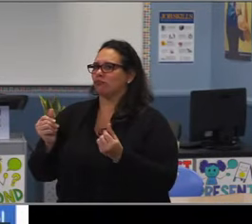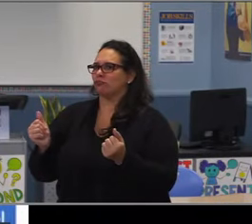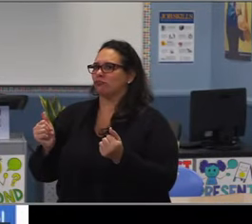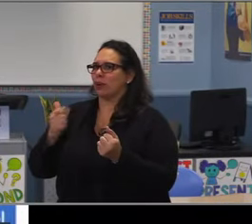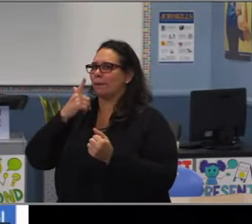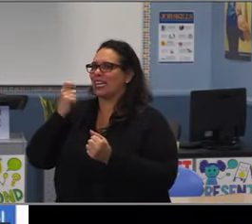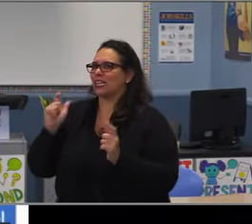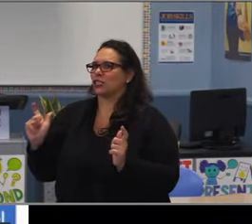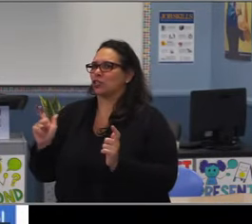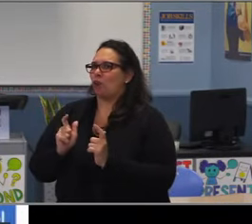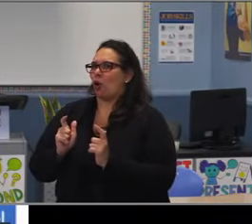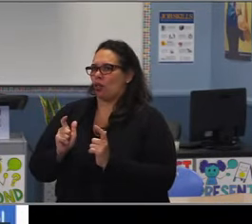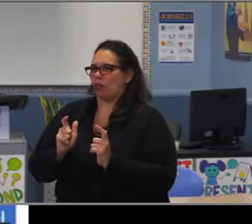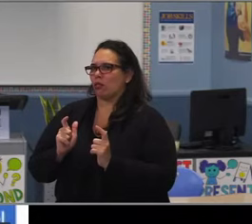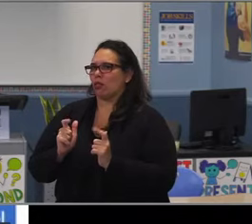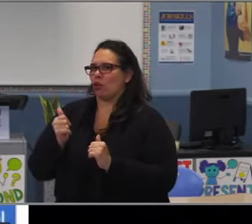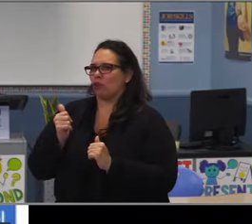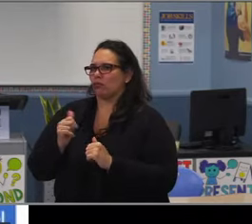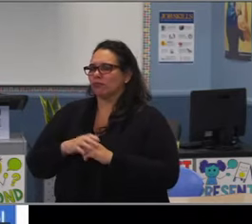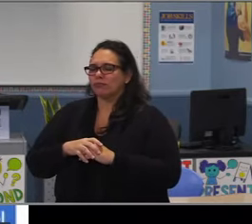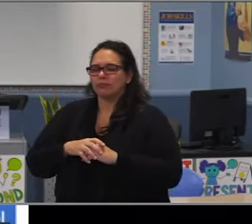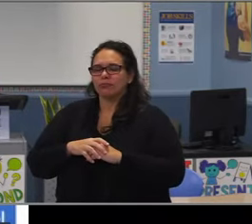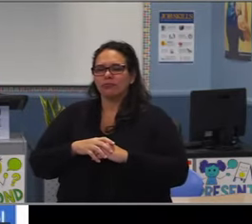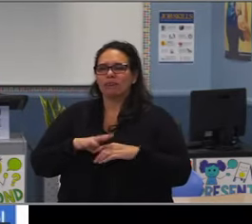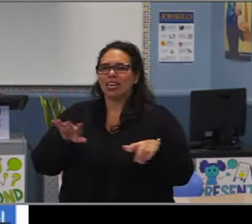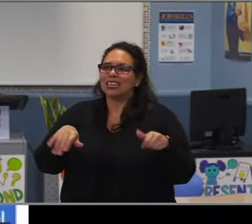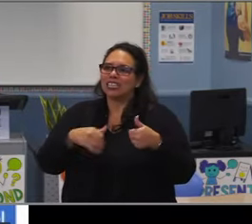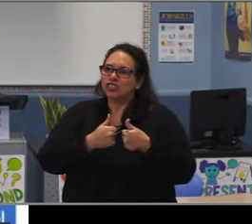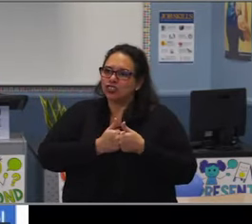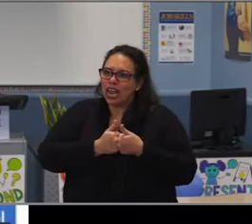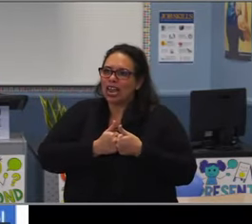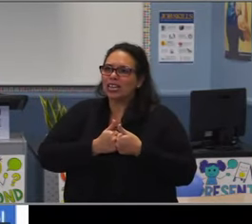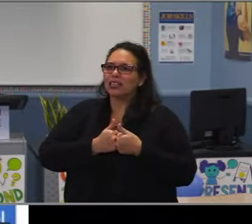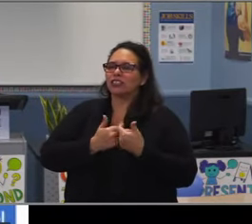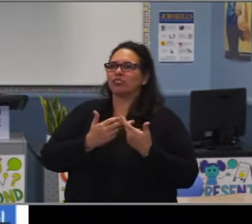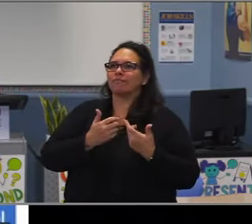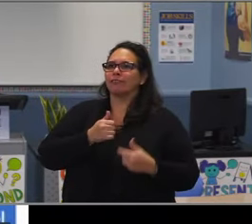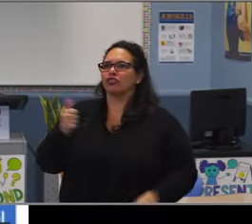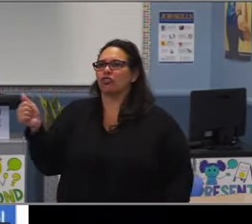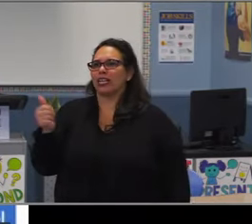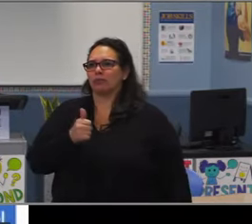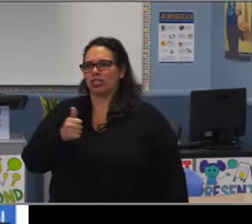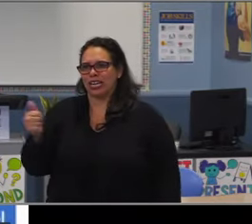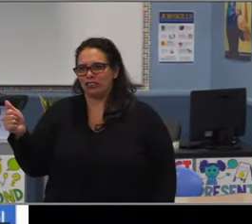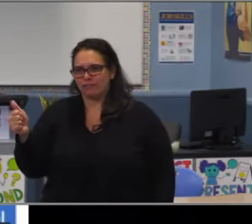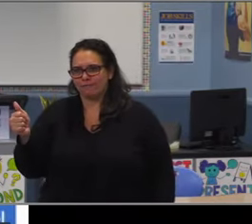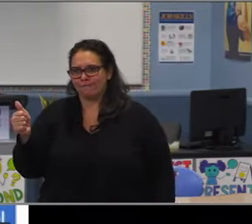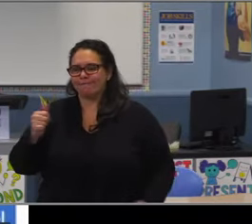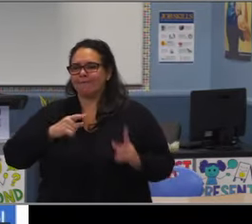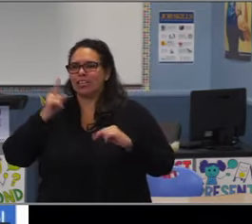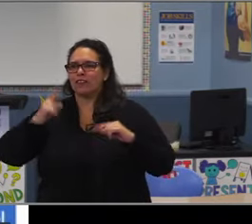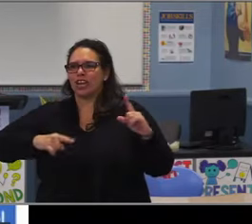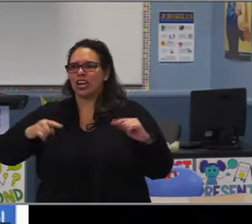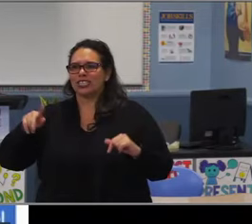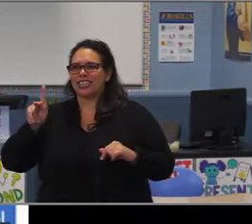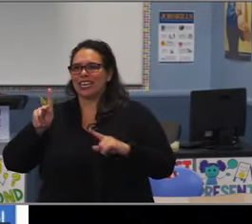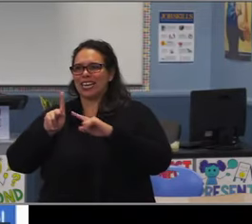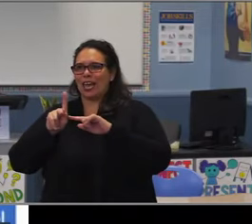that schools have used really helps mitigate that challenge of being able to offer additional electives while at the same time hoping that